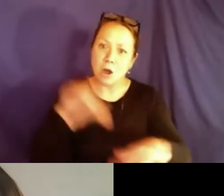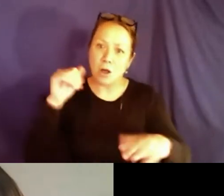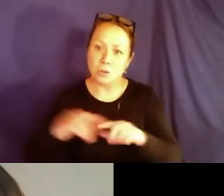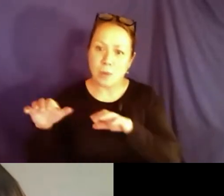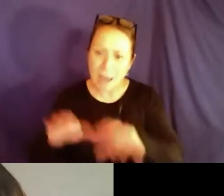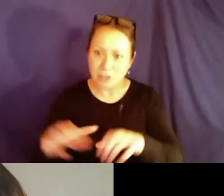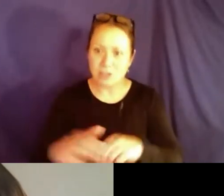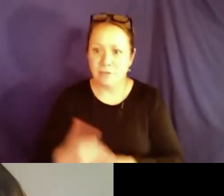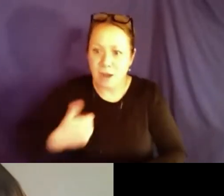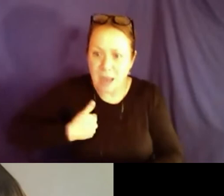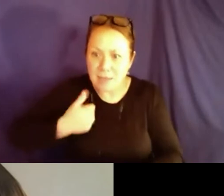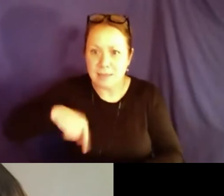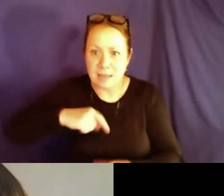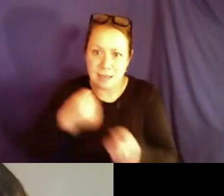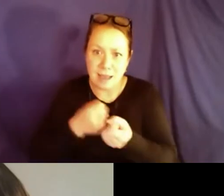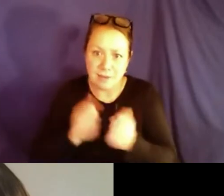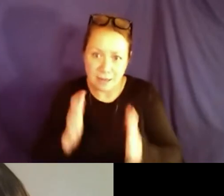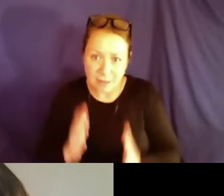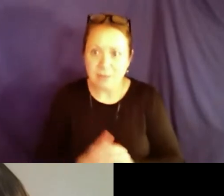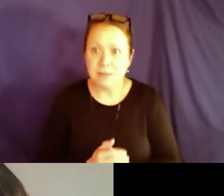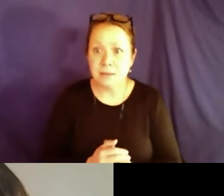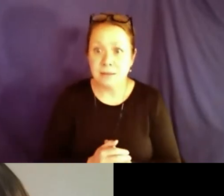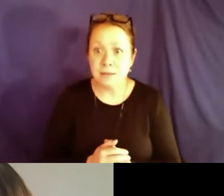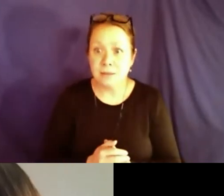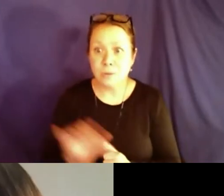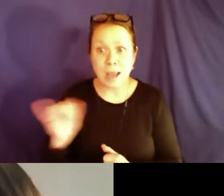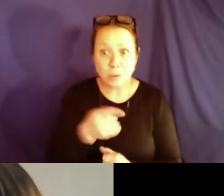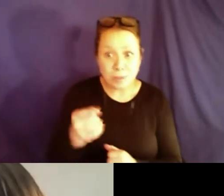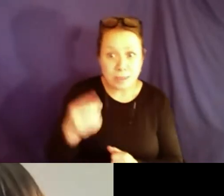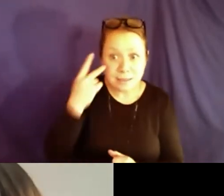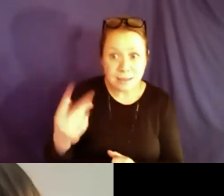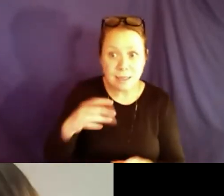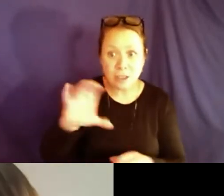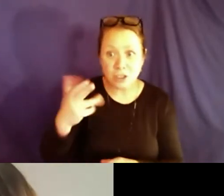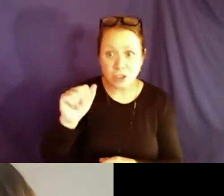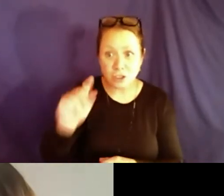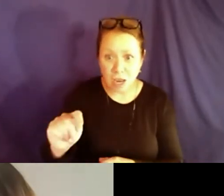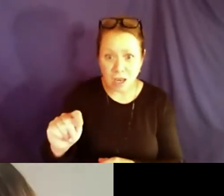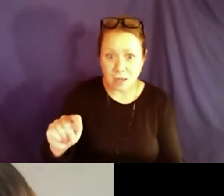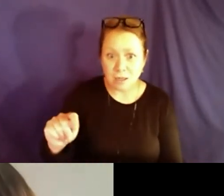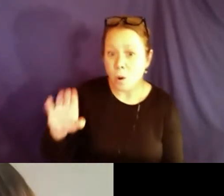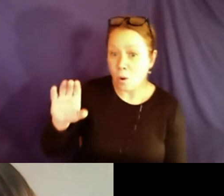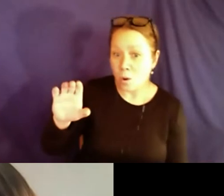systemic changes. It will serve as a call to action for us as